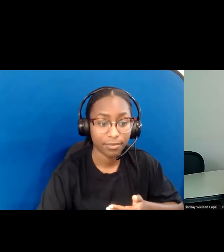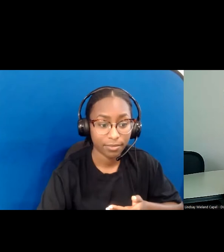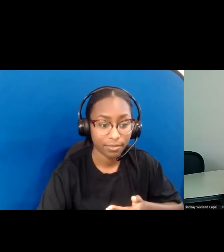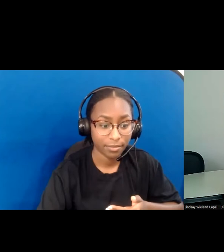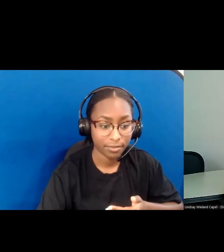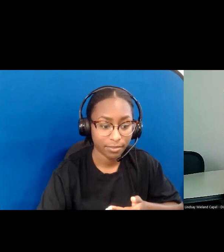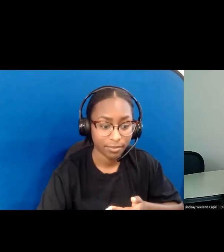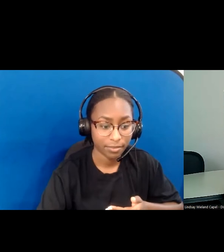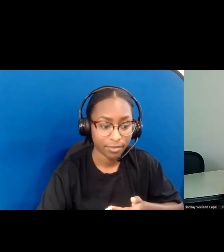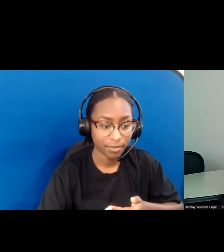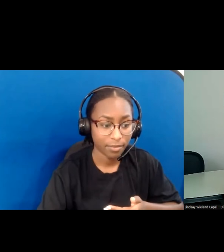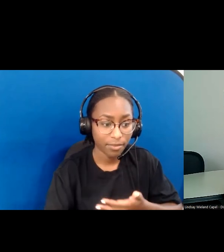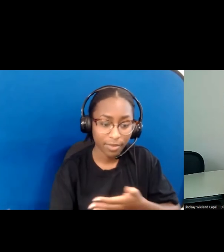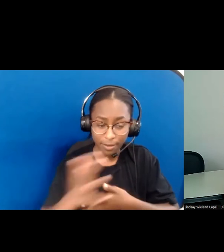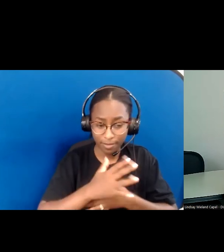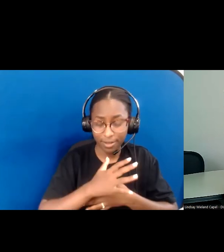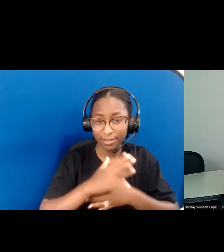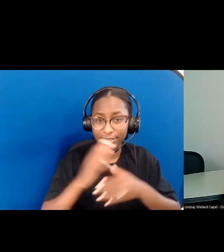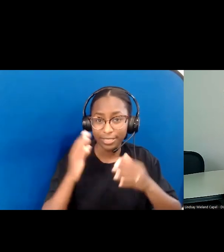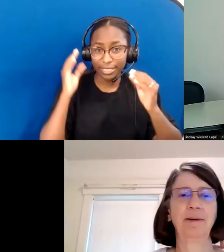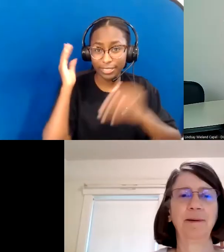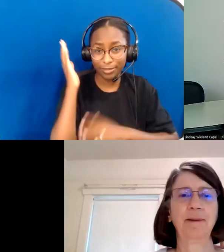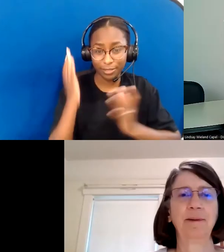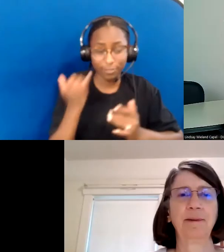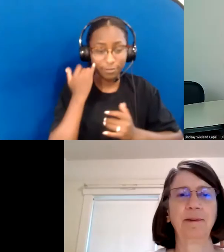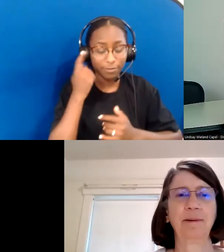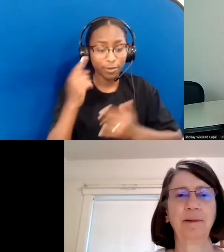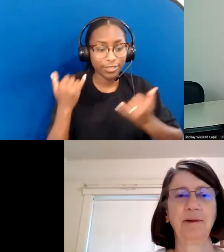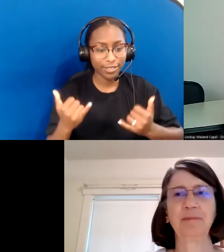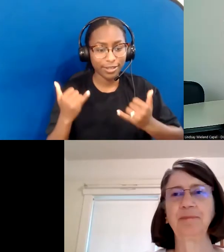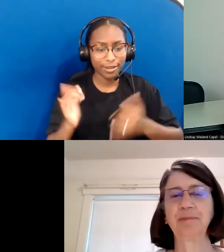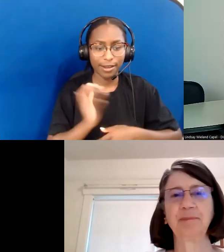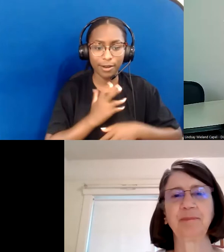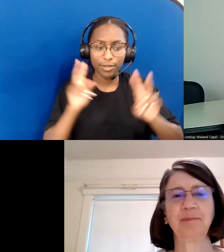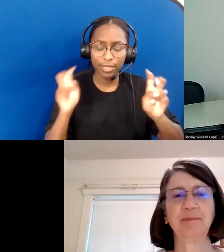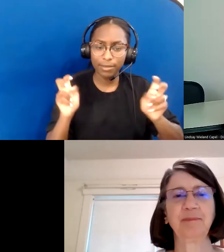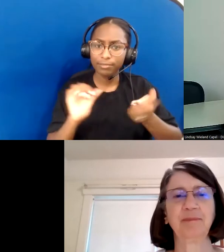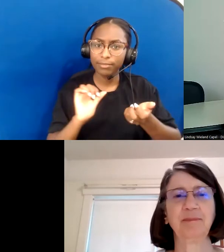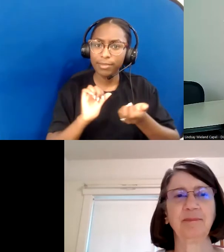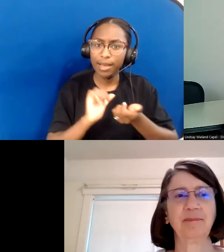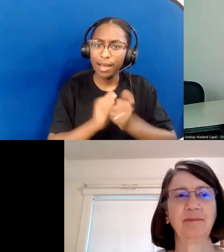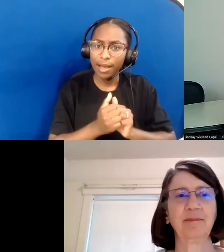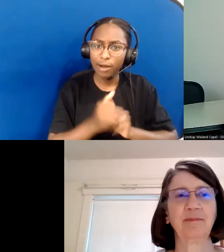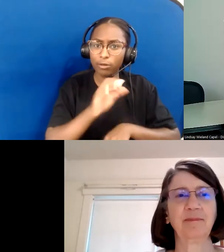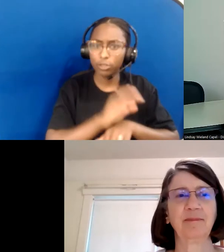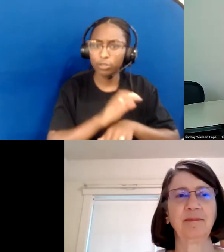Our theme today is "How can churches overcome ableism?" A reminder: this is Lindsay speaking.